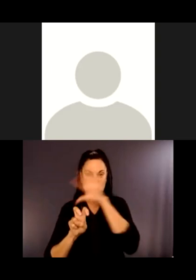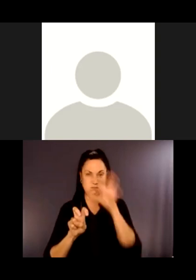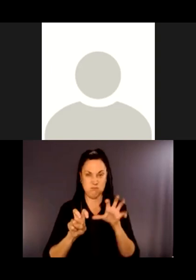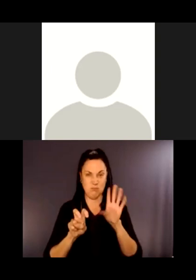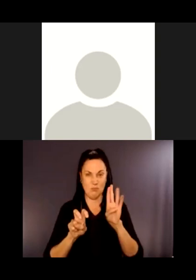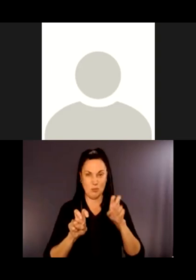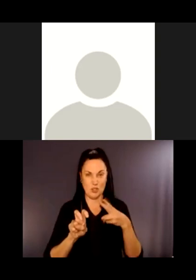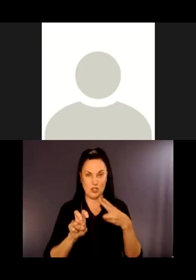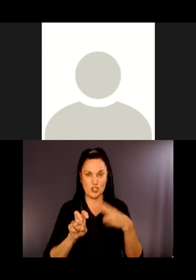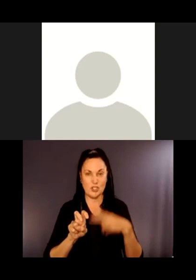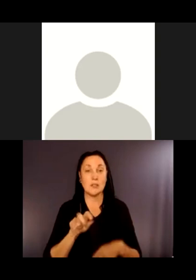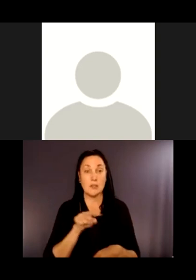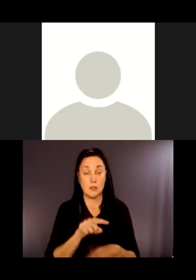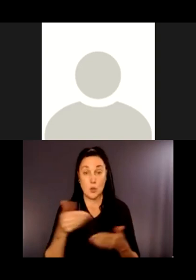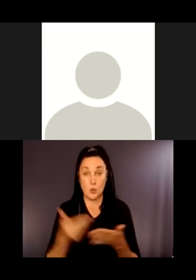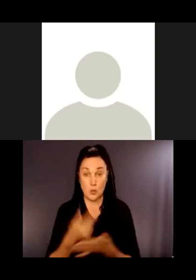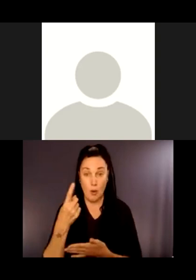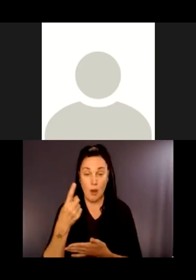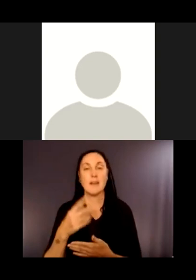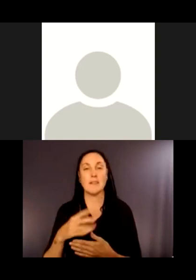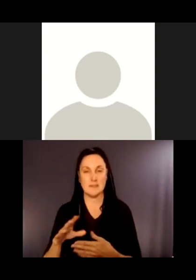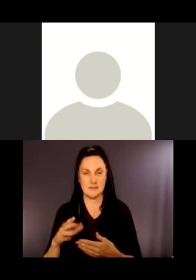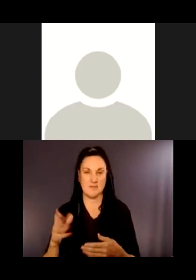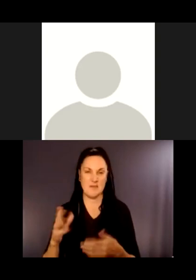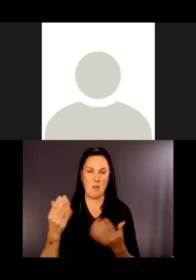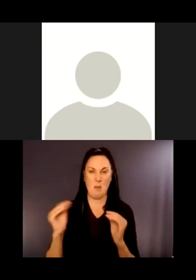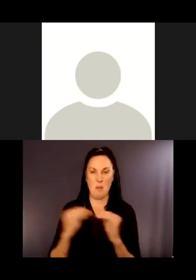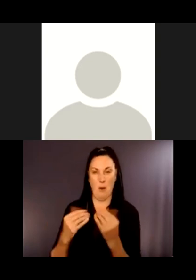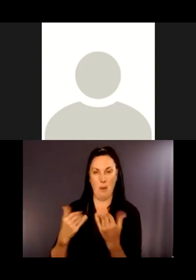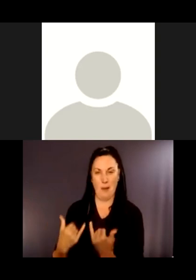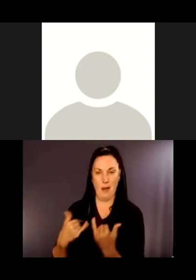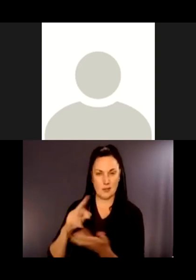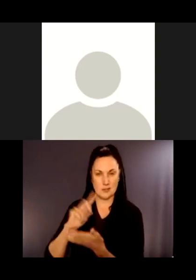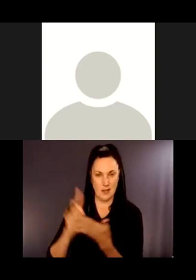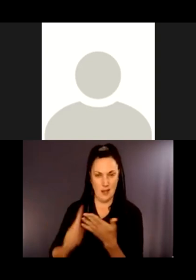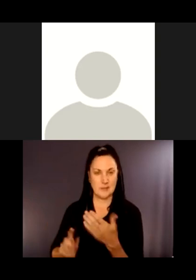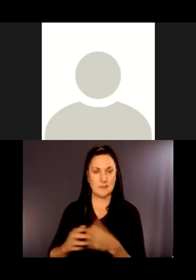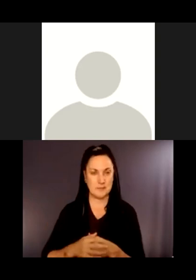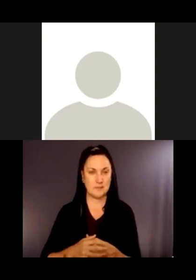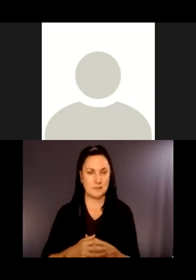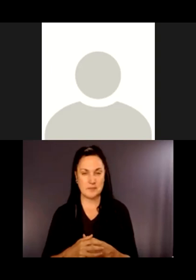railings to help people stand up and sit down, as well as room next to the bench for those who might be using mobility devices